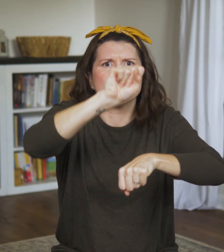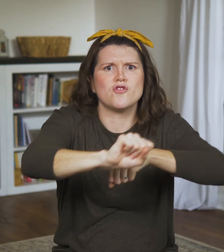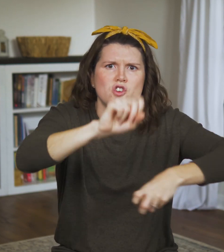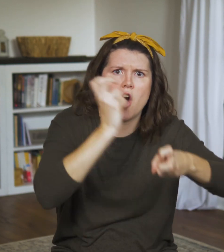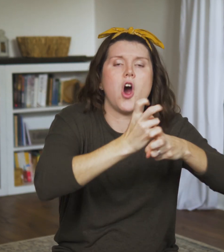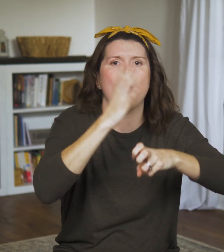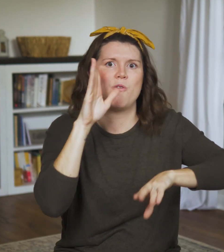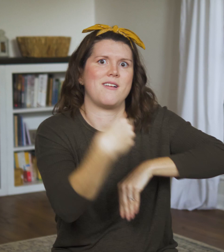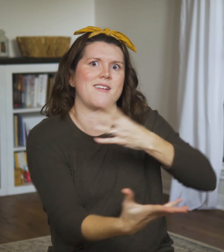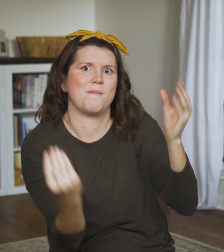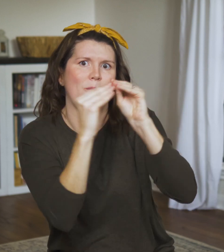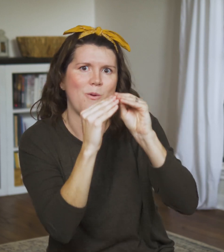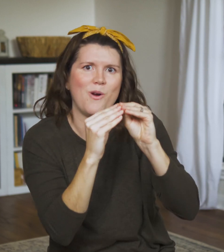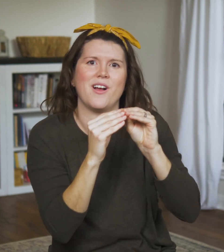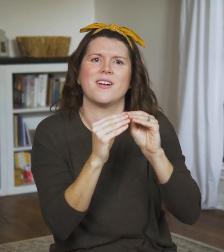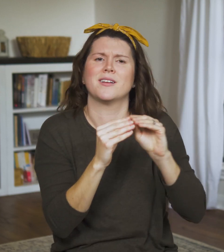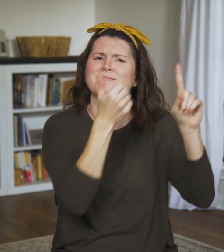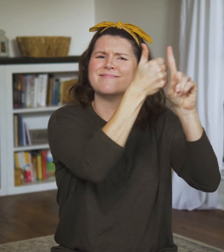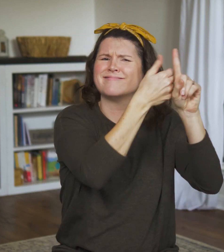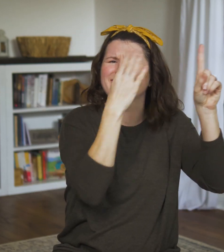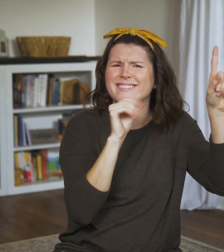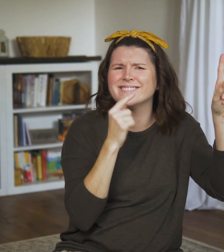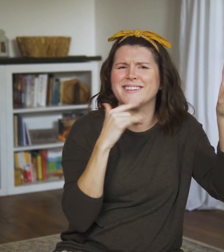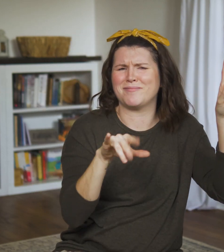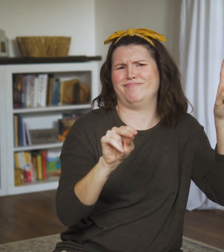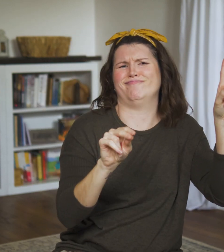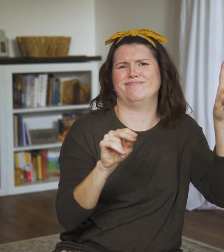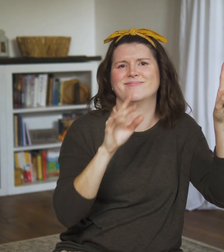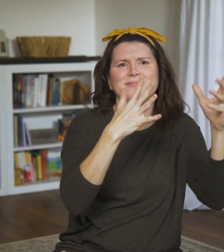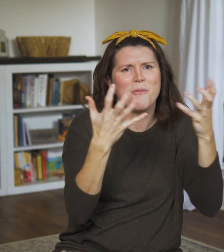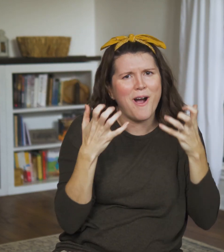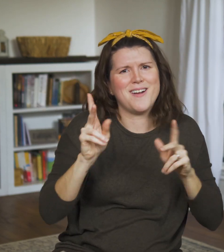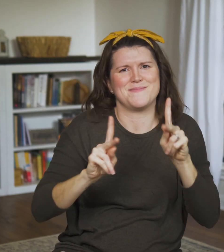The text doesn’t say, “Women can’t make vows,